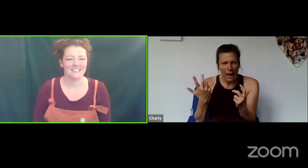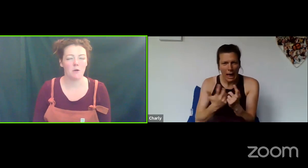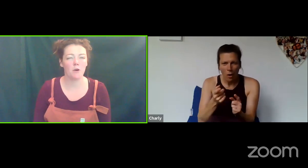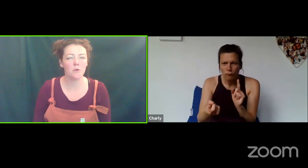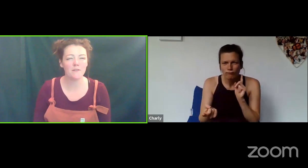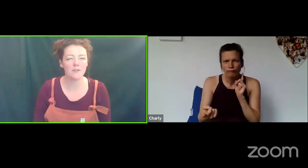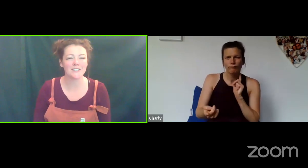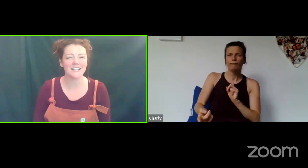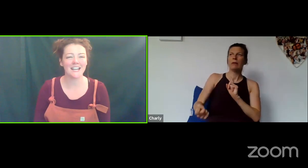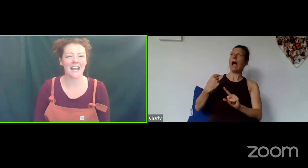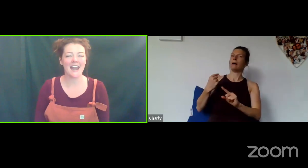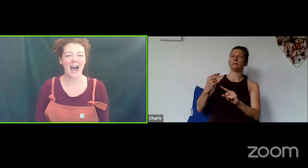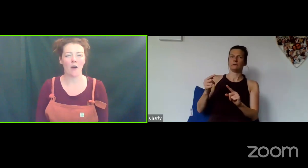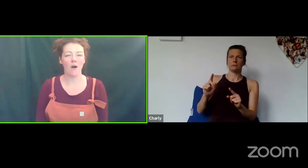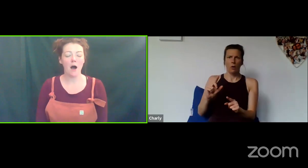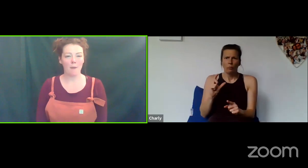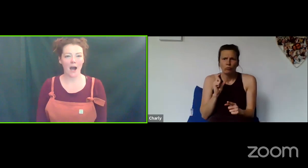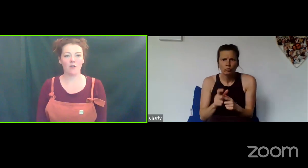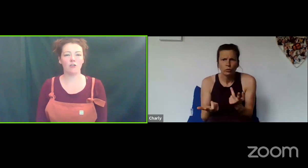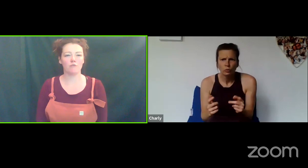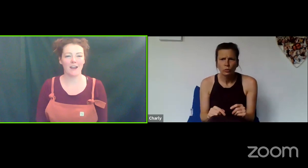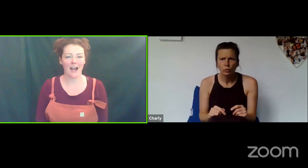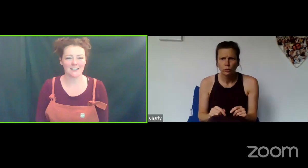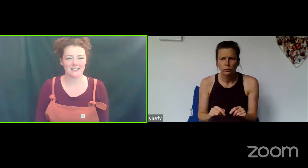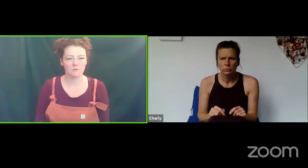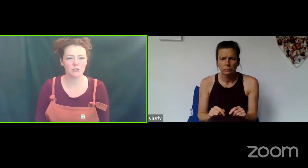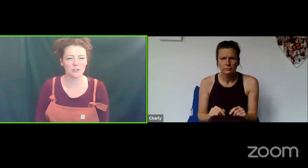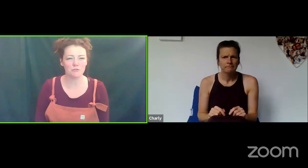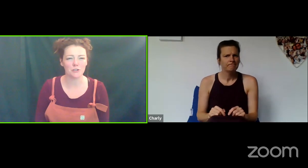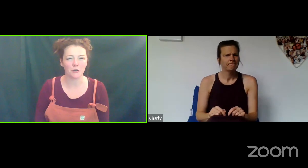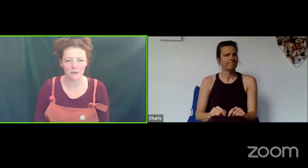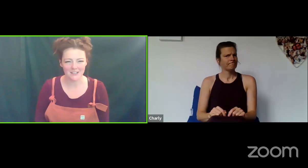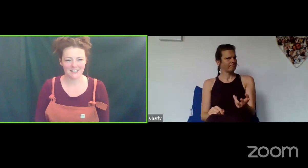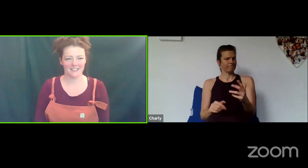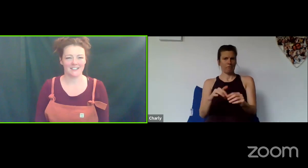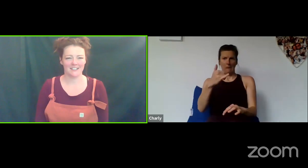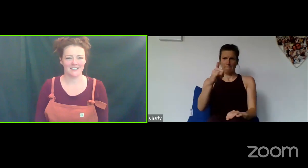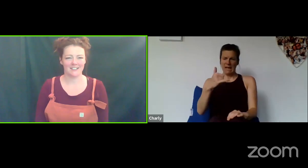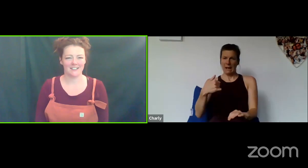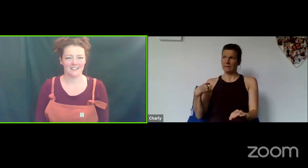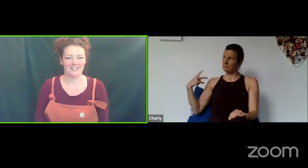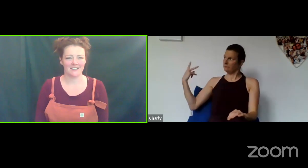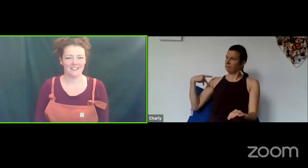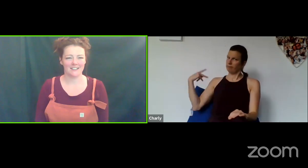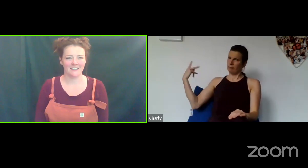I want all of you to think now about how you can react. What do you do?